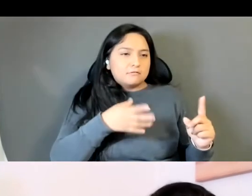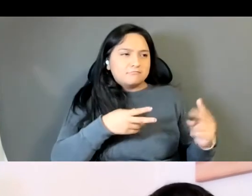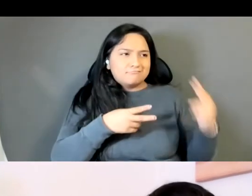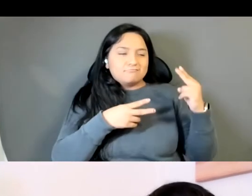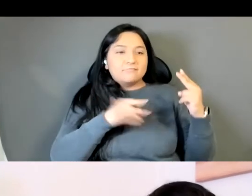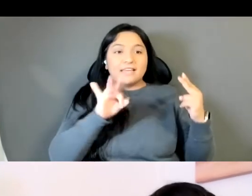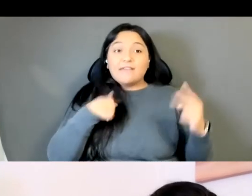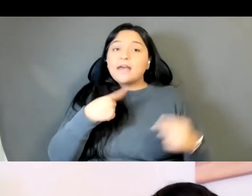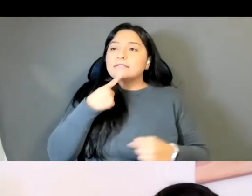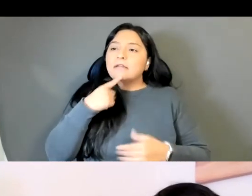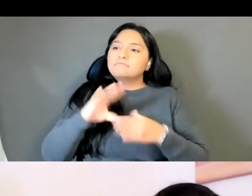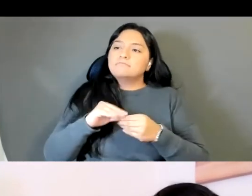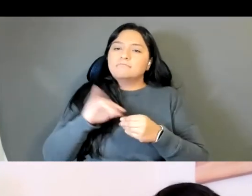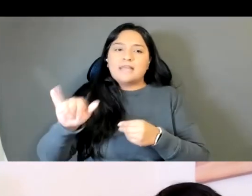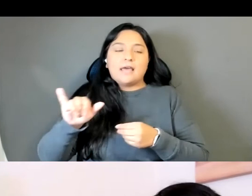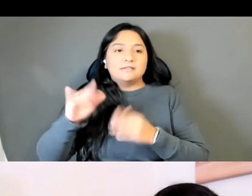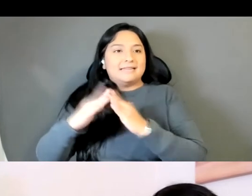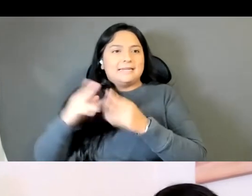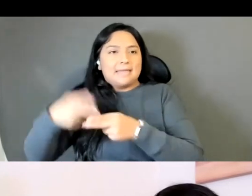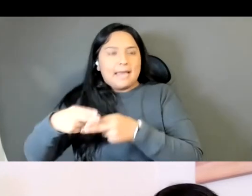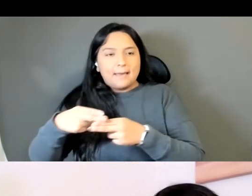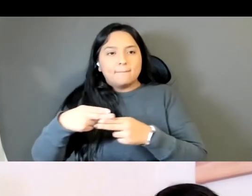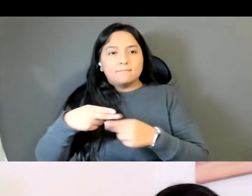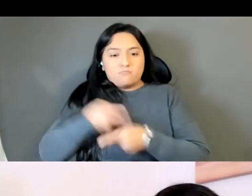it was like so sketchy and, you know, kind of naive we I didn't understand that for a